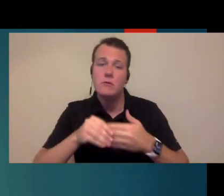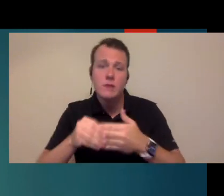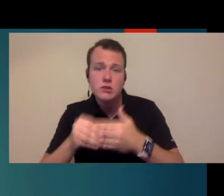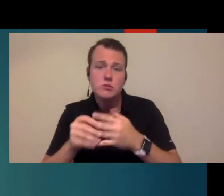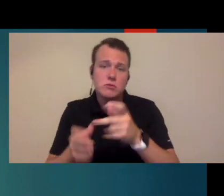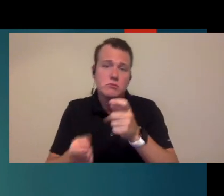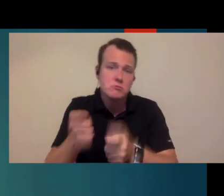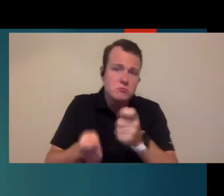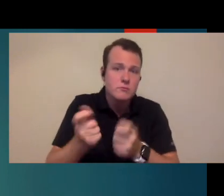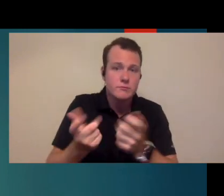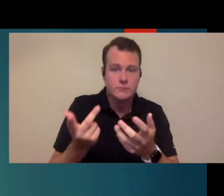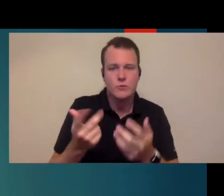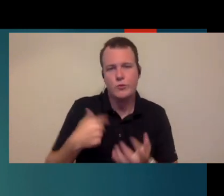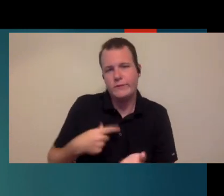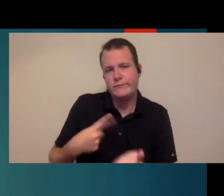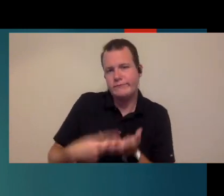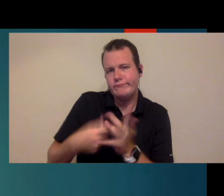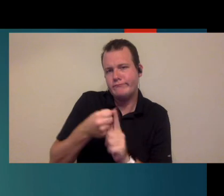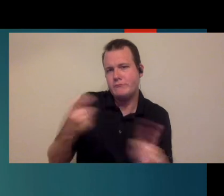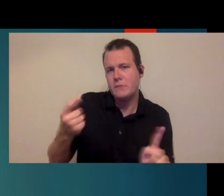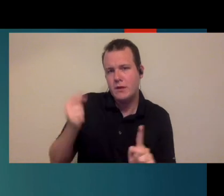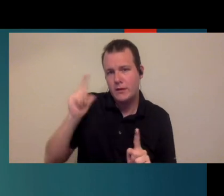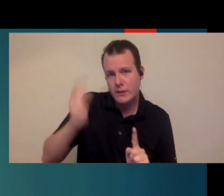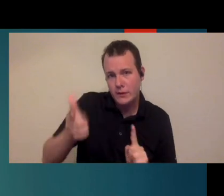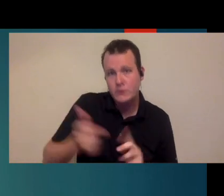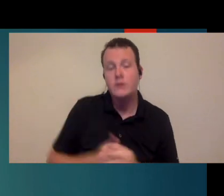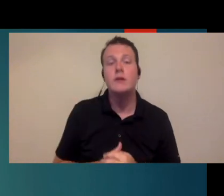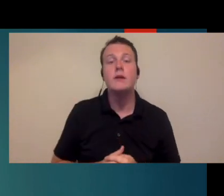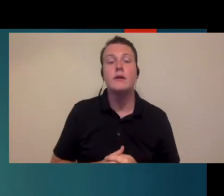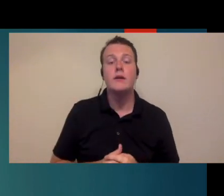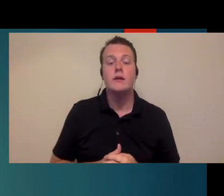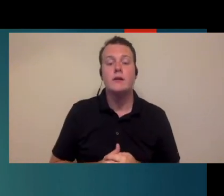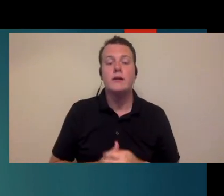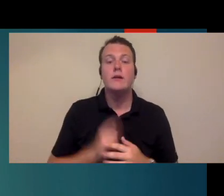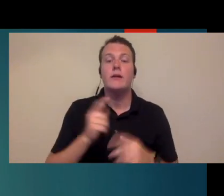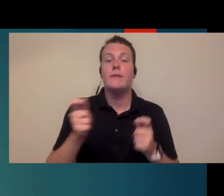can be more flexible so we'll talk a little bit about that and then also some